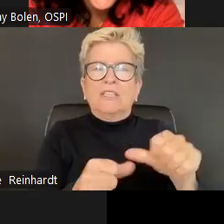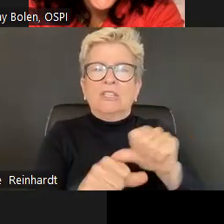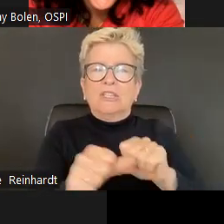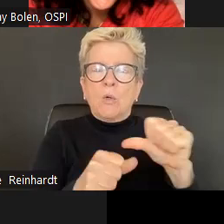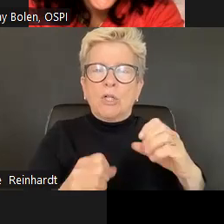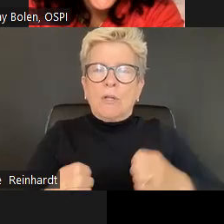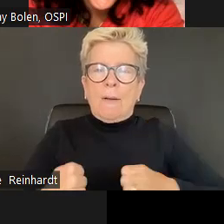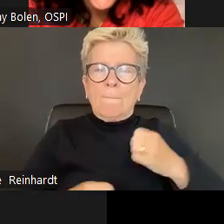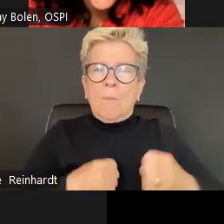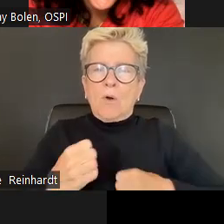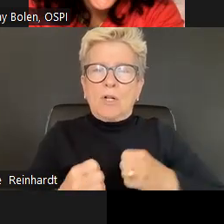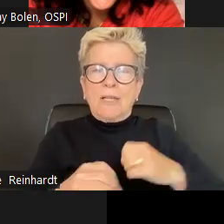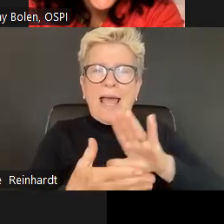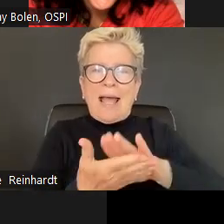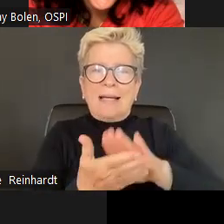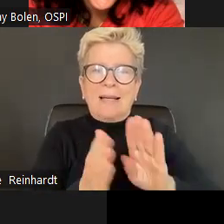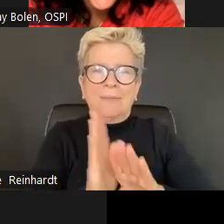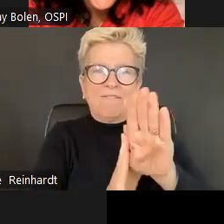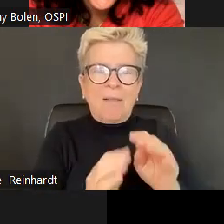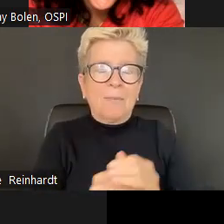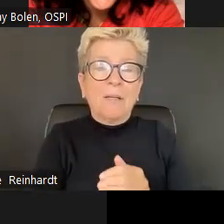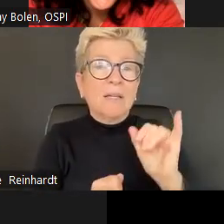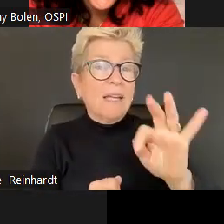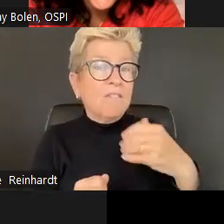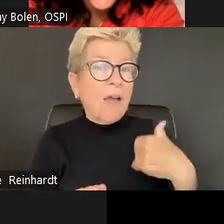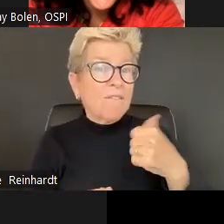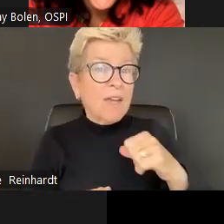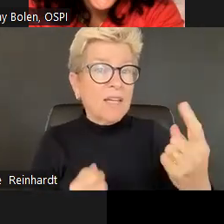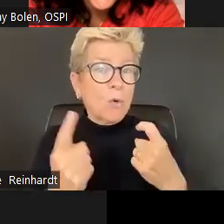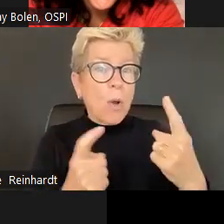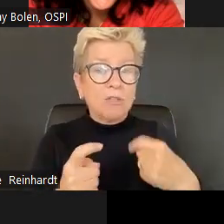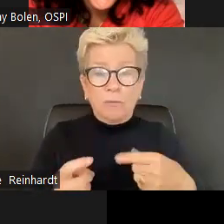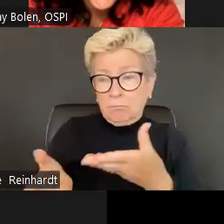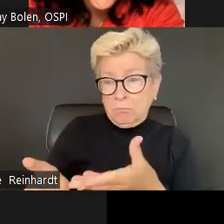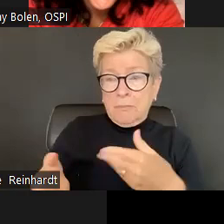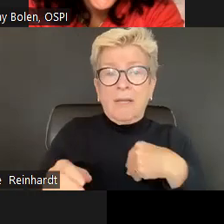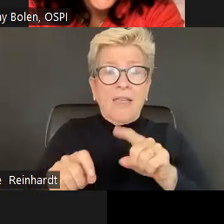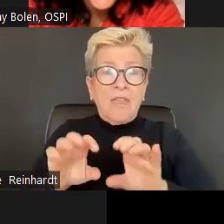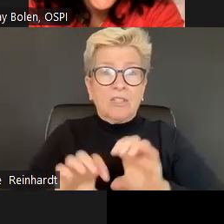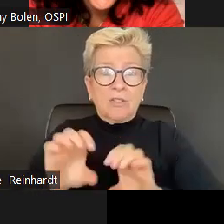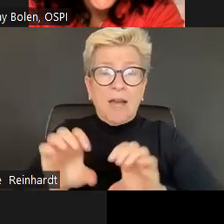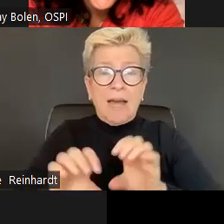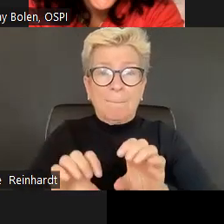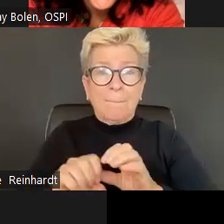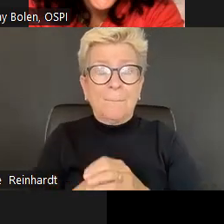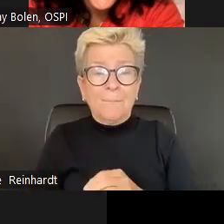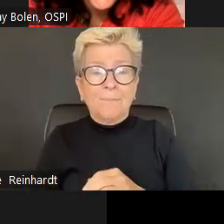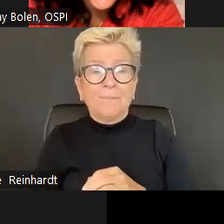So all of these skills, are incredibly important to think through and understand or practices to think through and understand how are we really supporting kids social, emotional and academic.